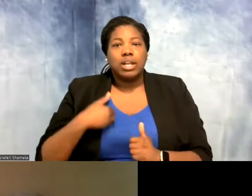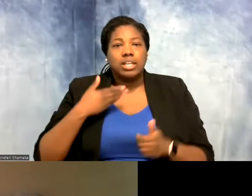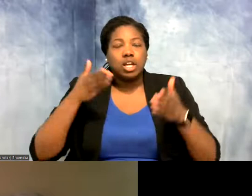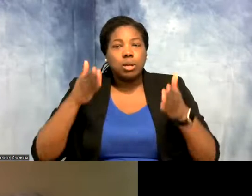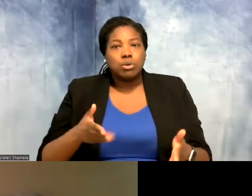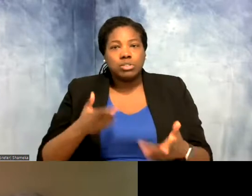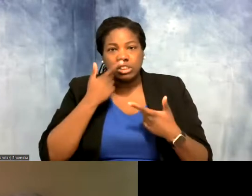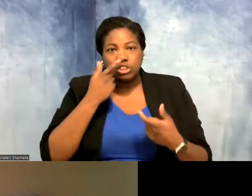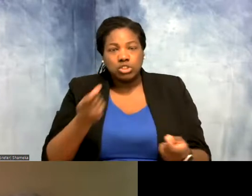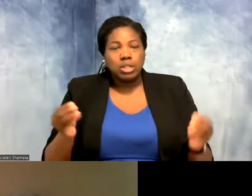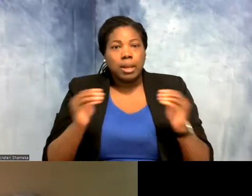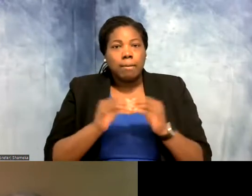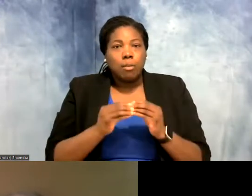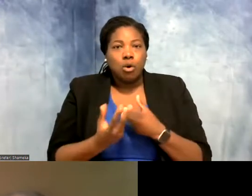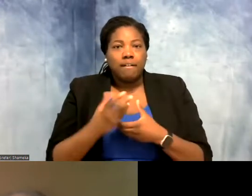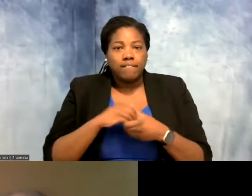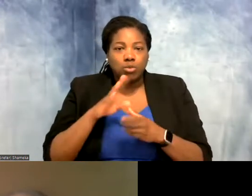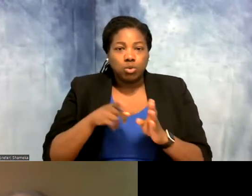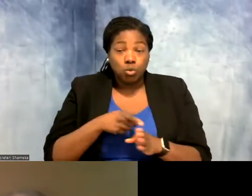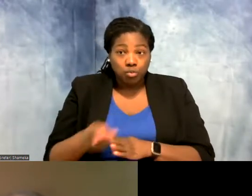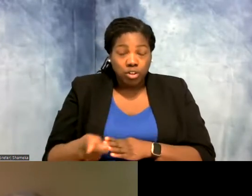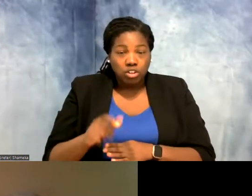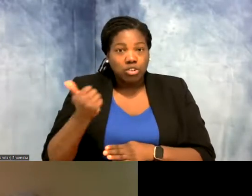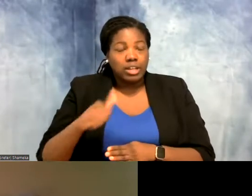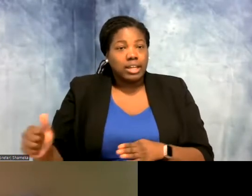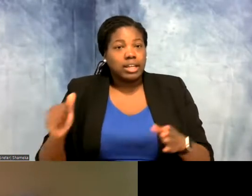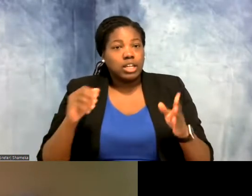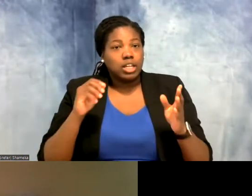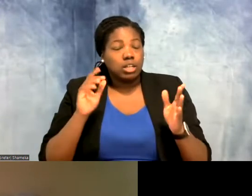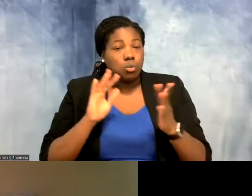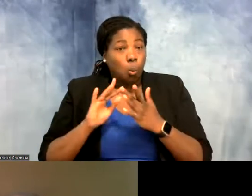get more involved in your field? Are there any websites that they should check out to learn more?